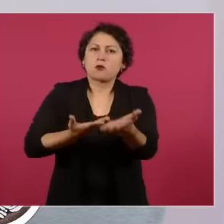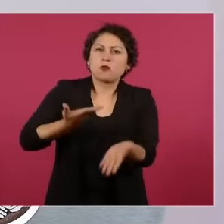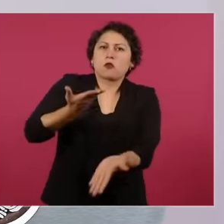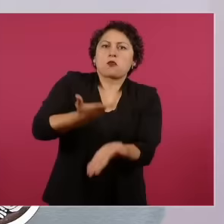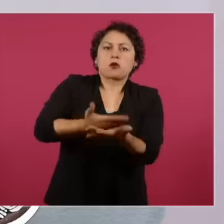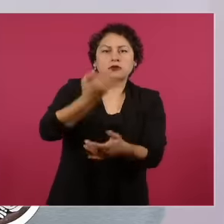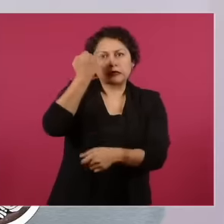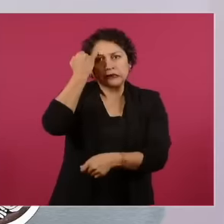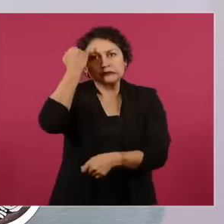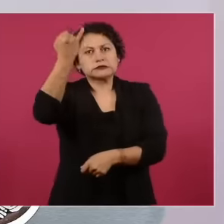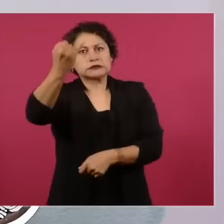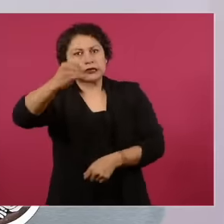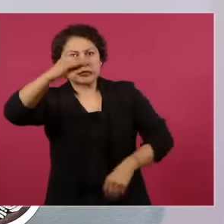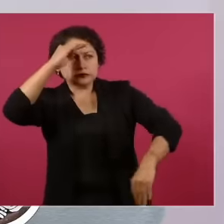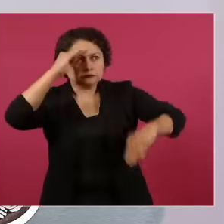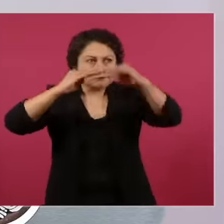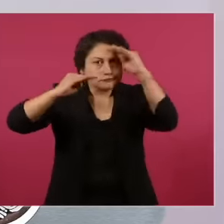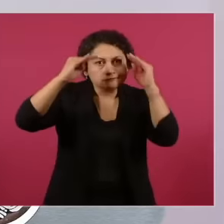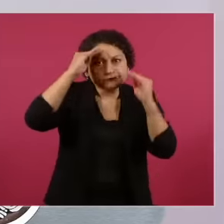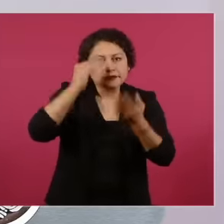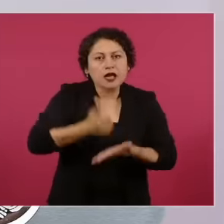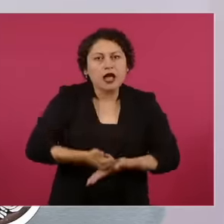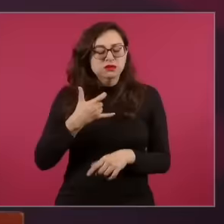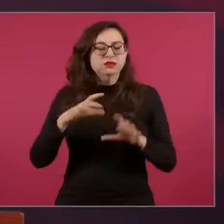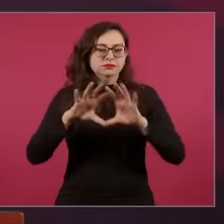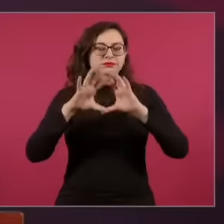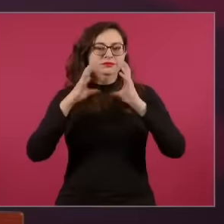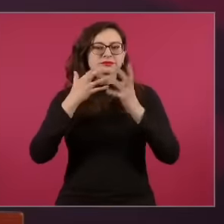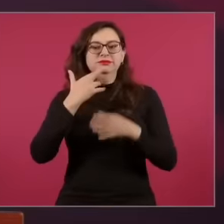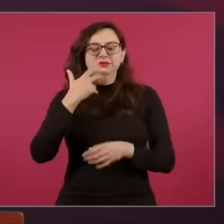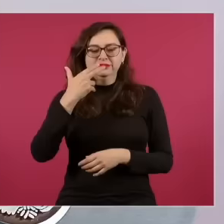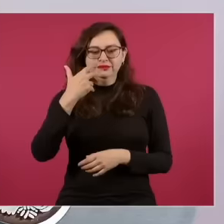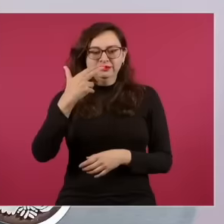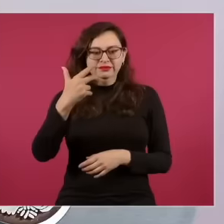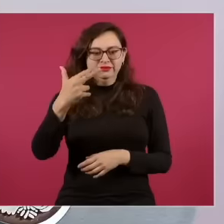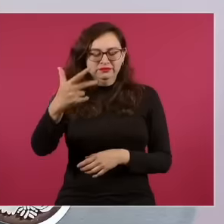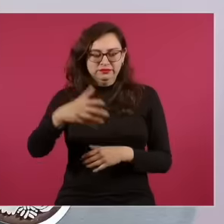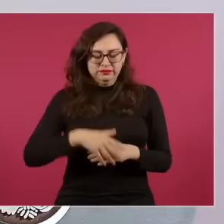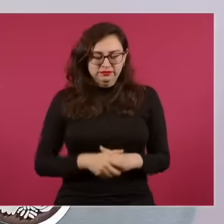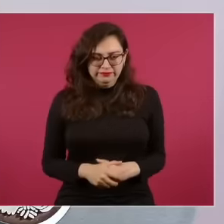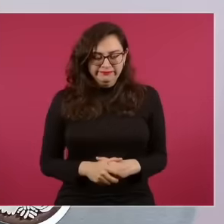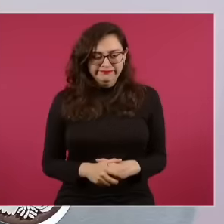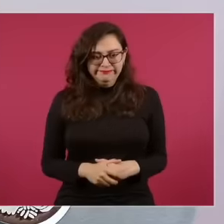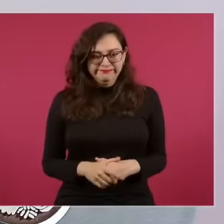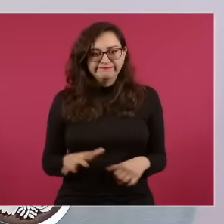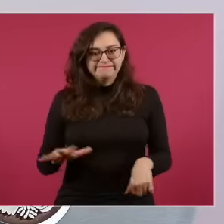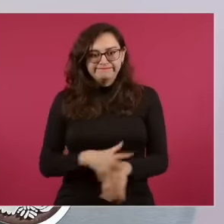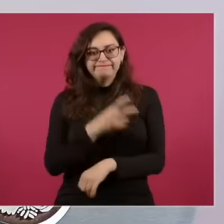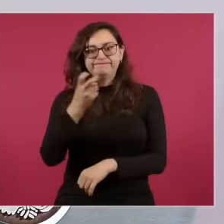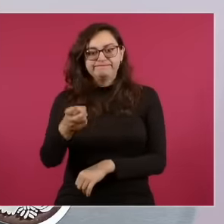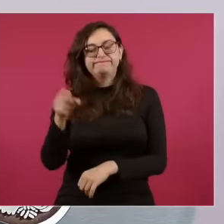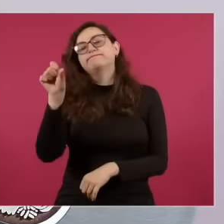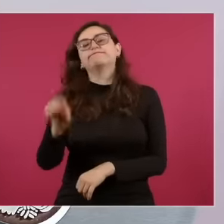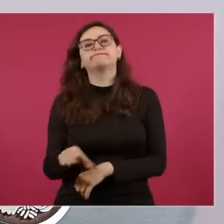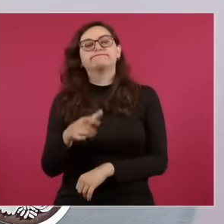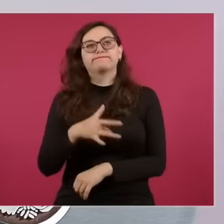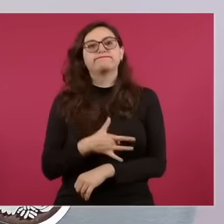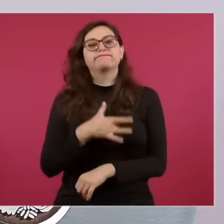of information and transformation so eh That's why we are happy to welcome you